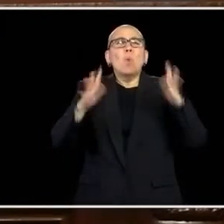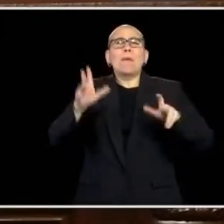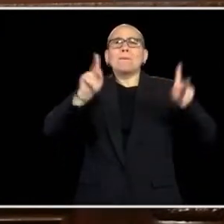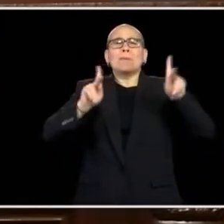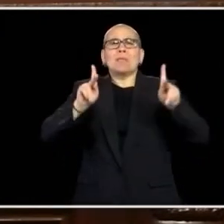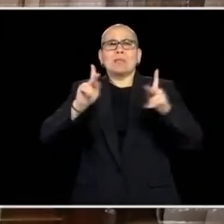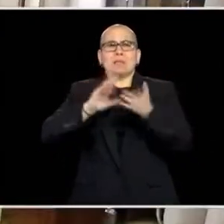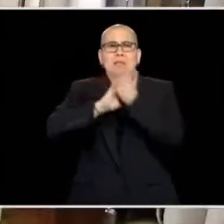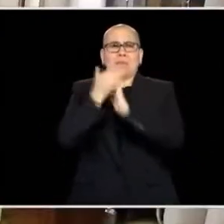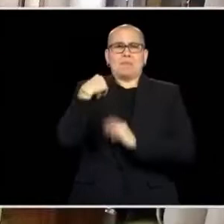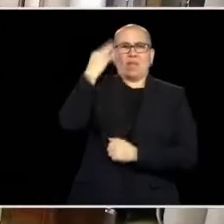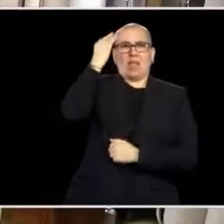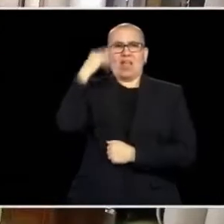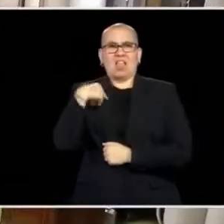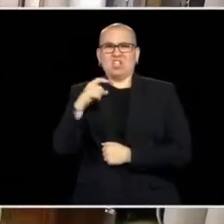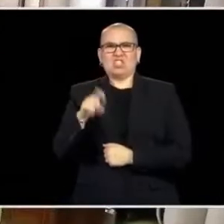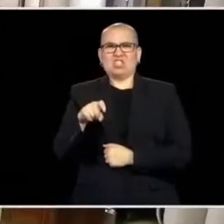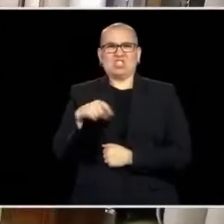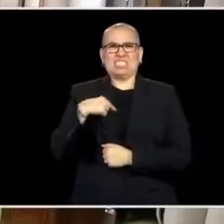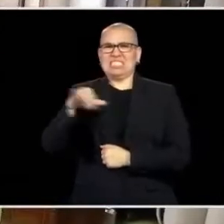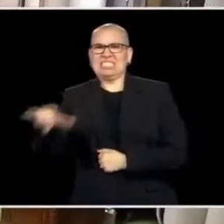NO ONE SHOULD MAKE A DIFFERENCE...